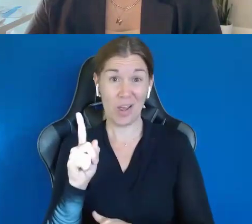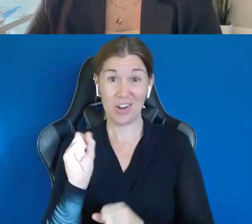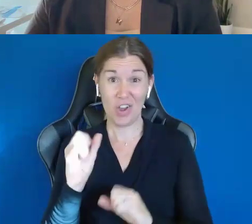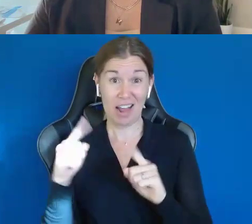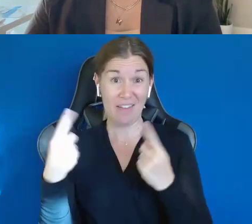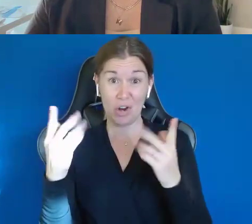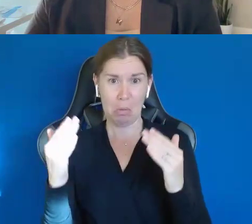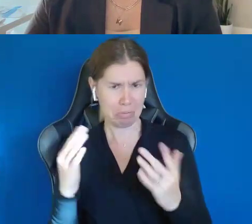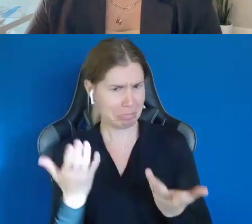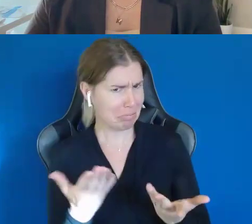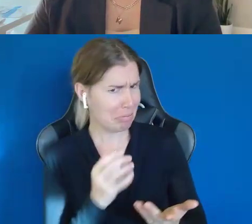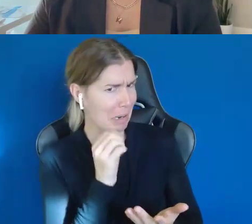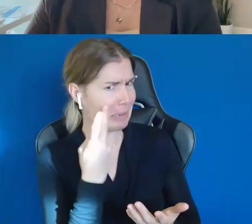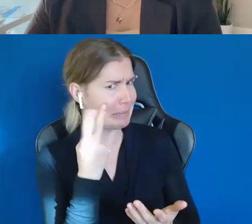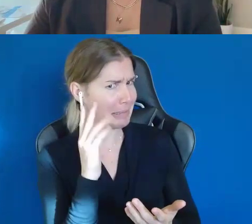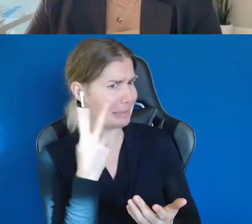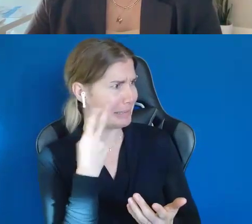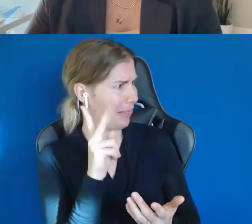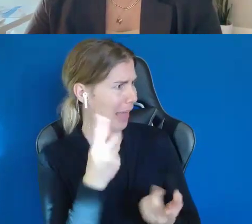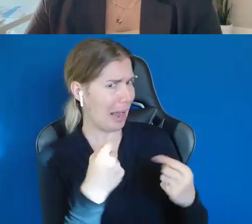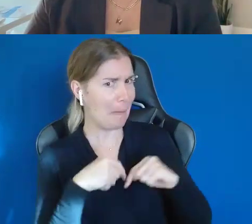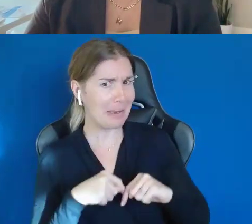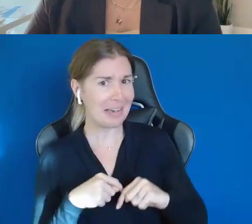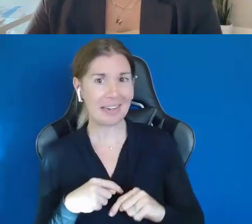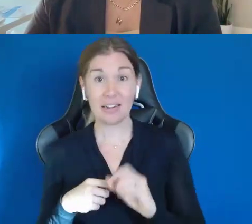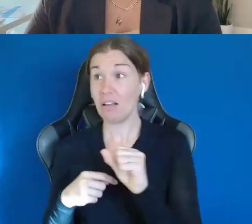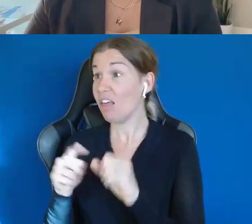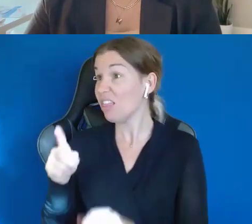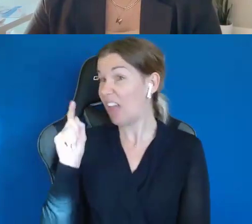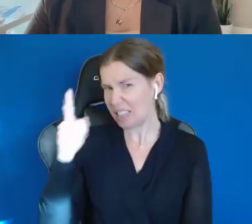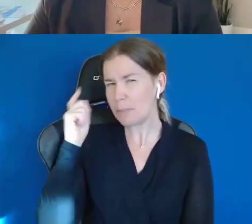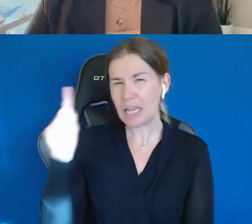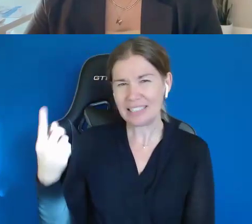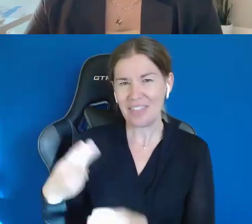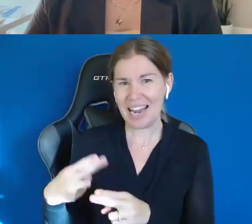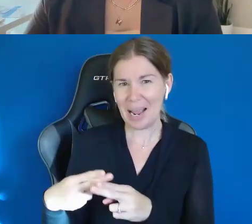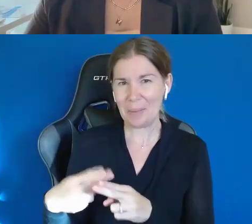I didn't see that coming. Yeah, we're >> MICHAEL COYNE: Just because of that name. Go, America.